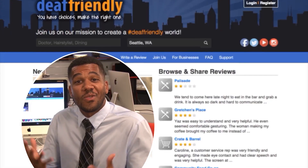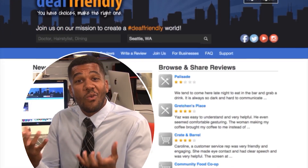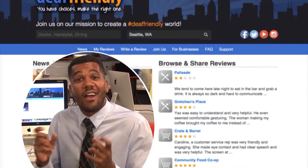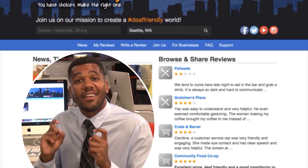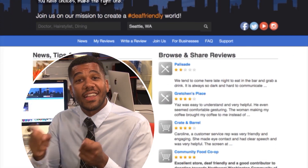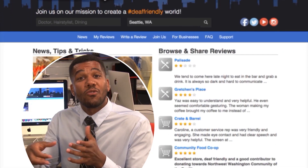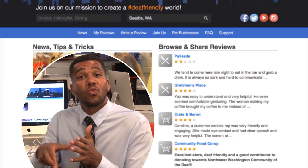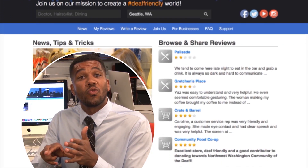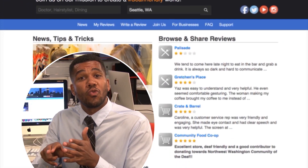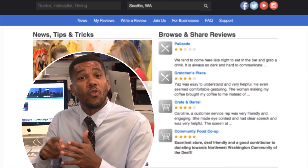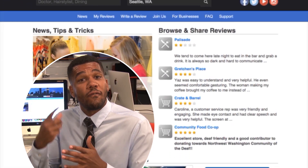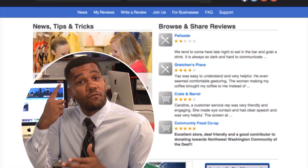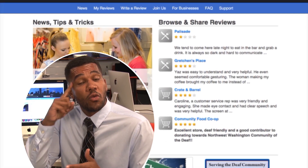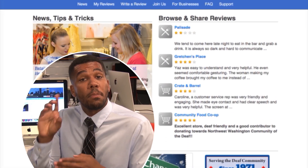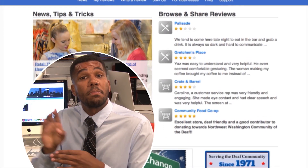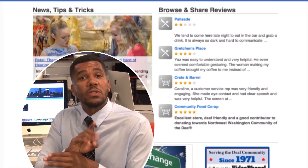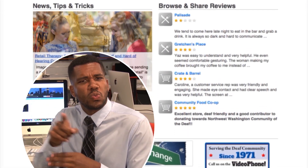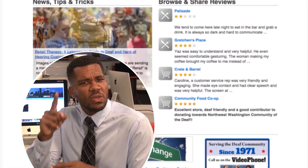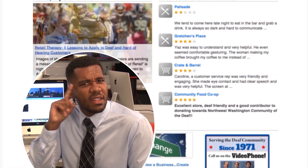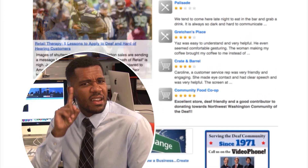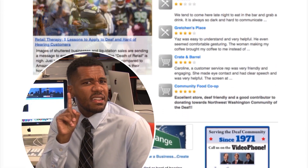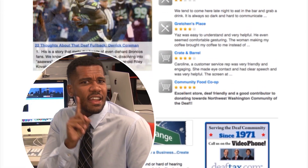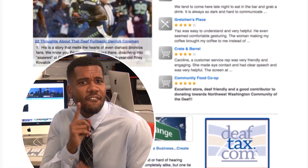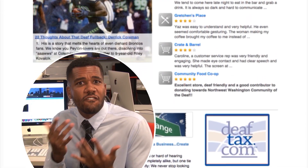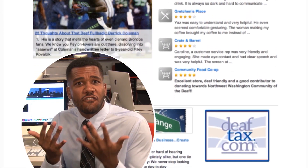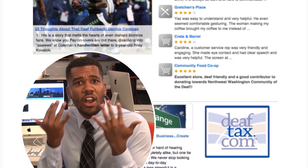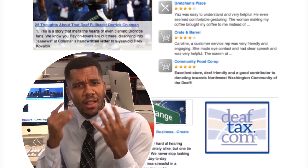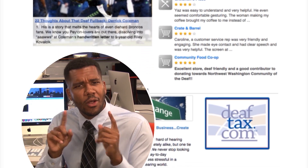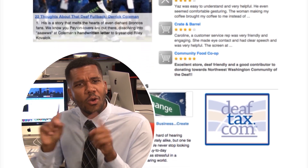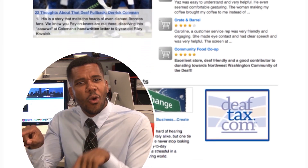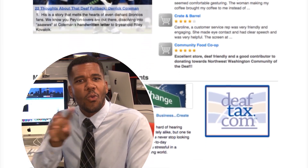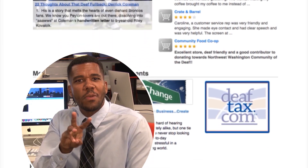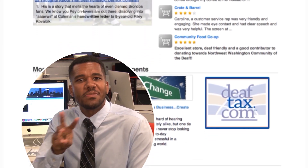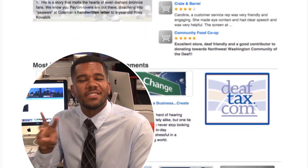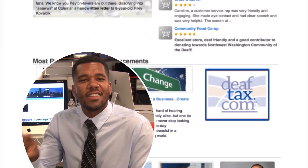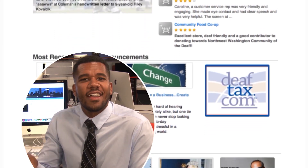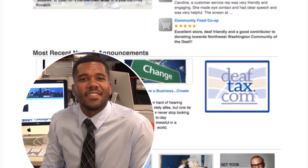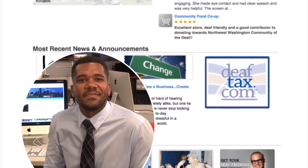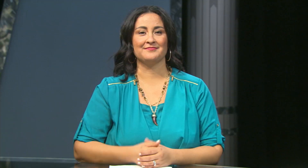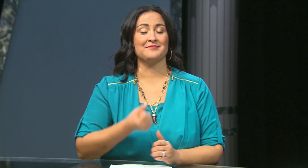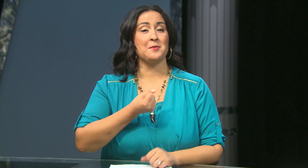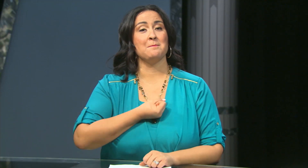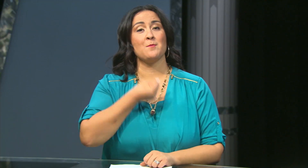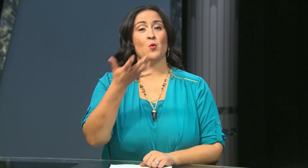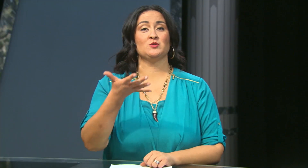You can give a review of businesses near you that you think are deaf friendly by heading over to their website.